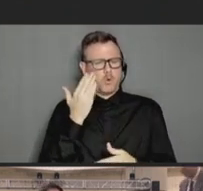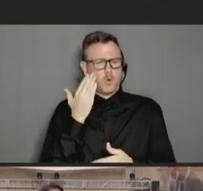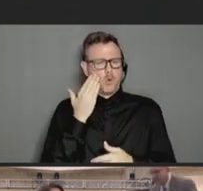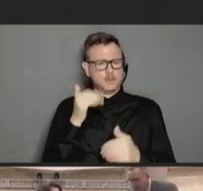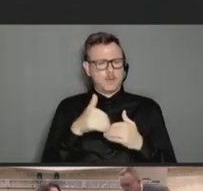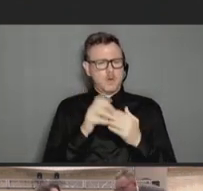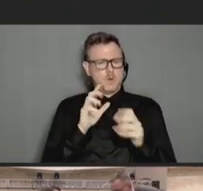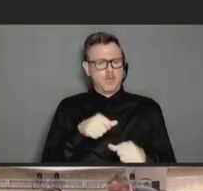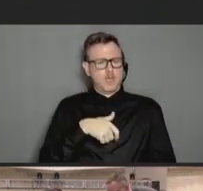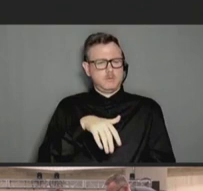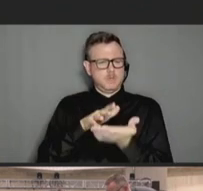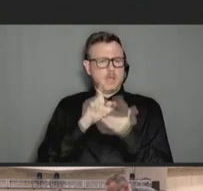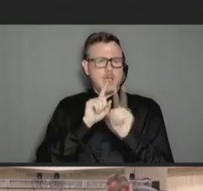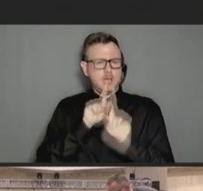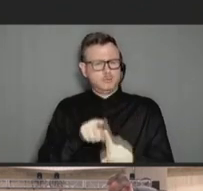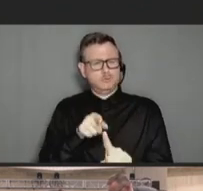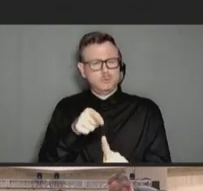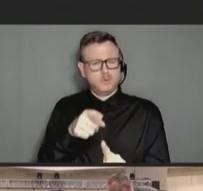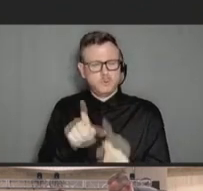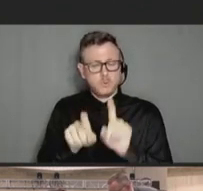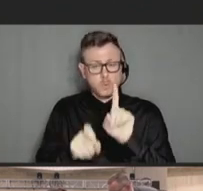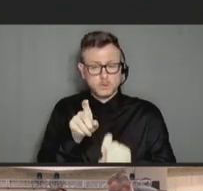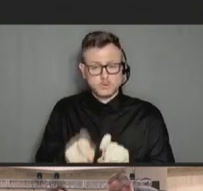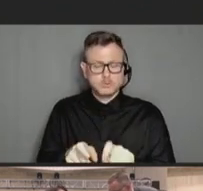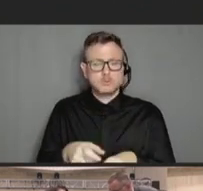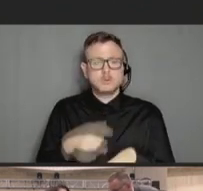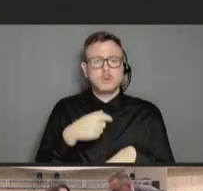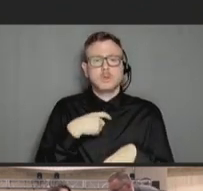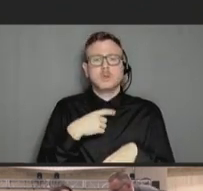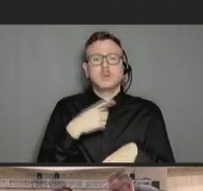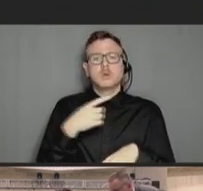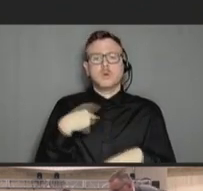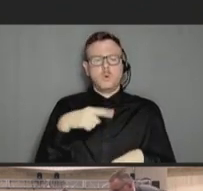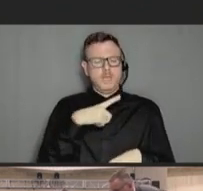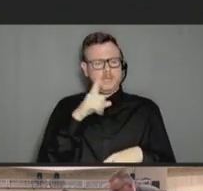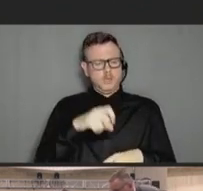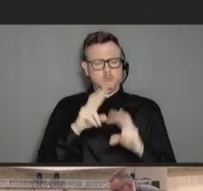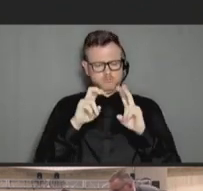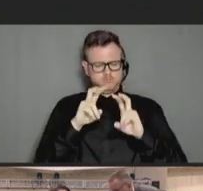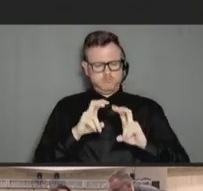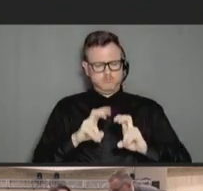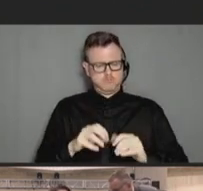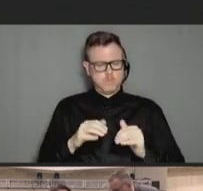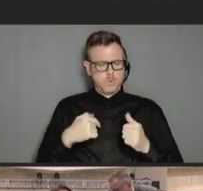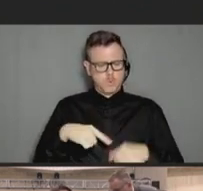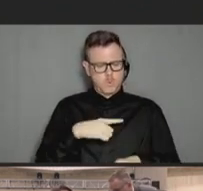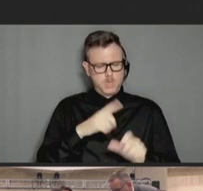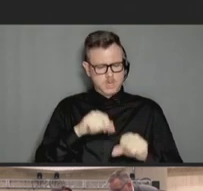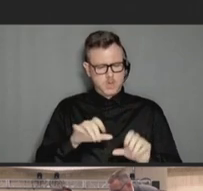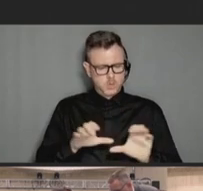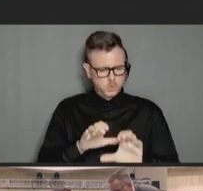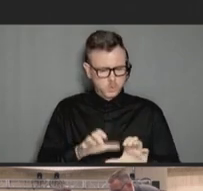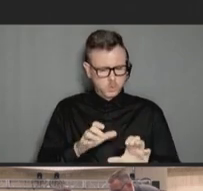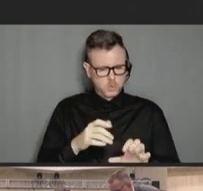to take a long hard look as the healthcare community, at what we can do to make resources